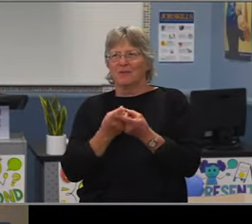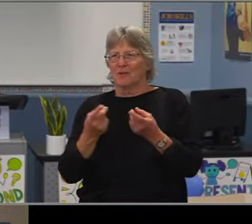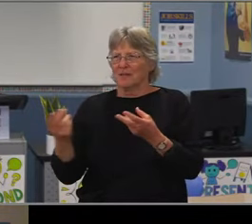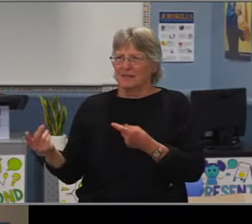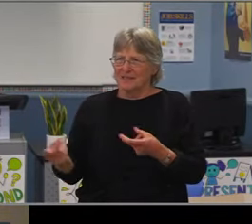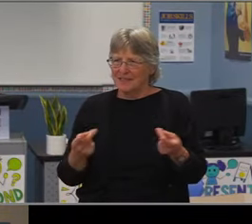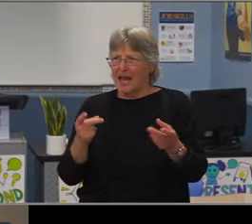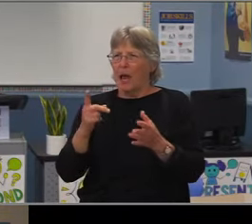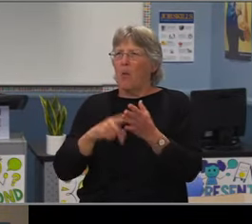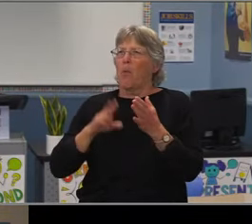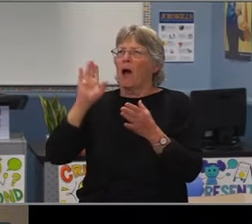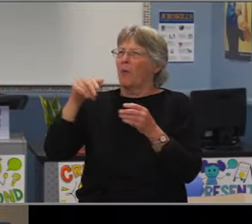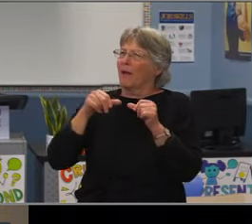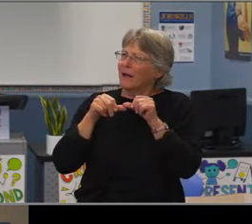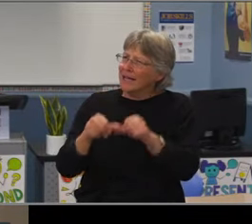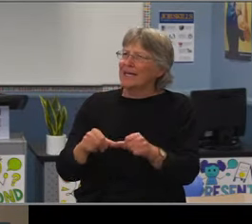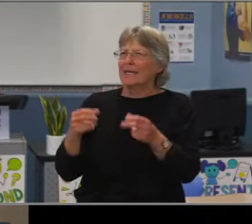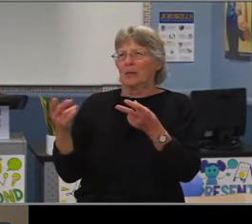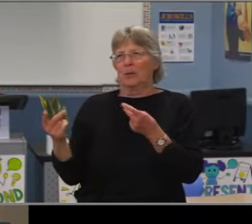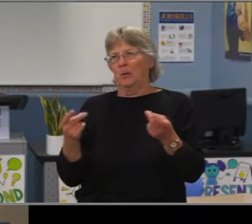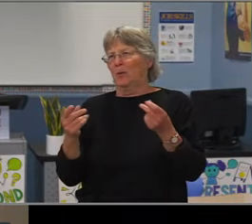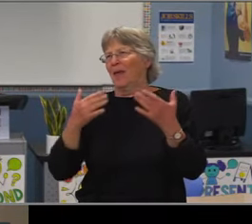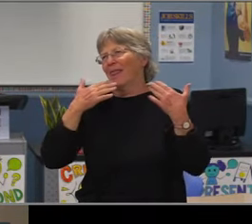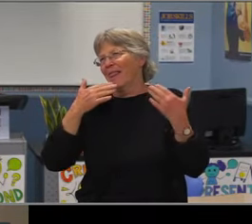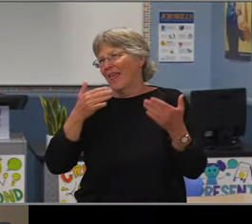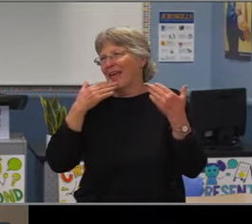there'll be collecting food between now and the 15th.